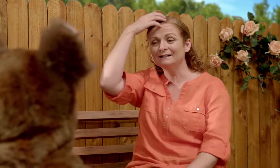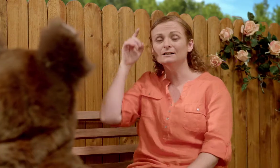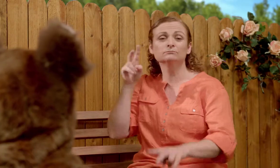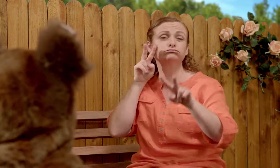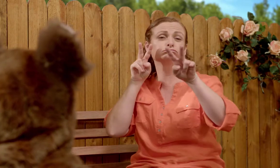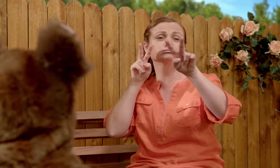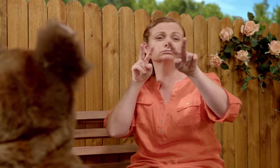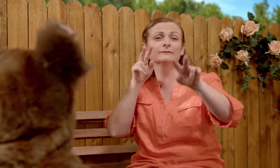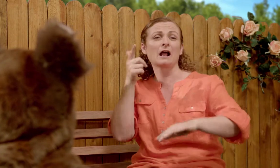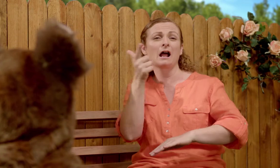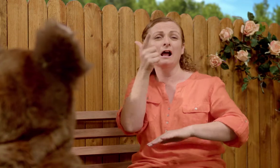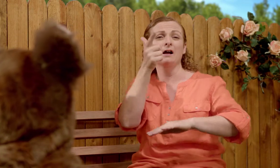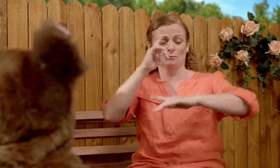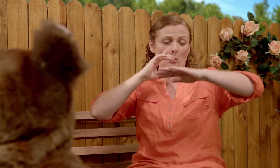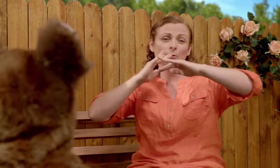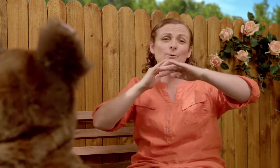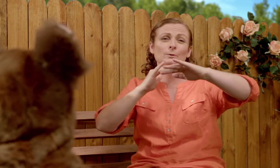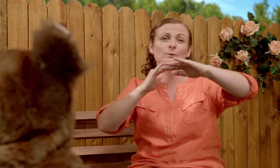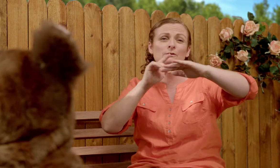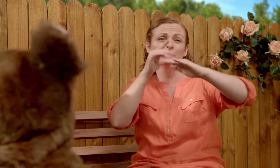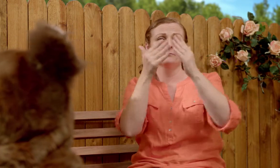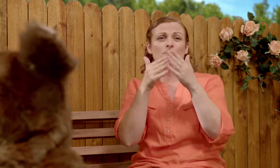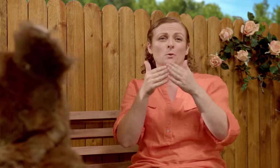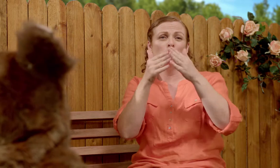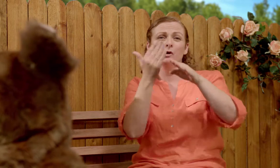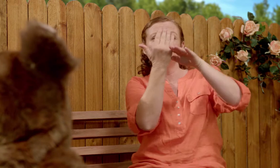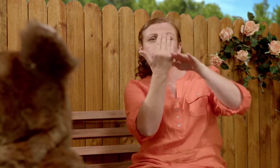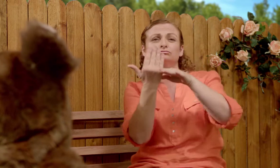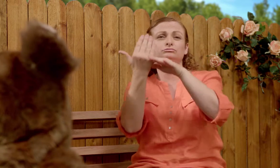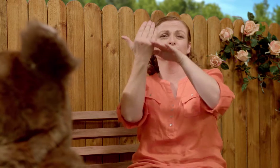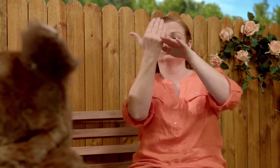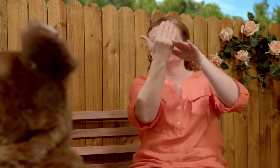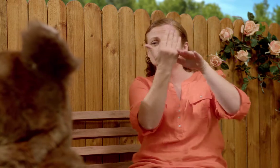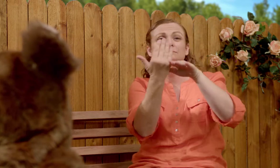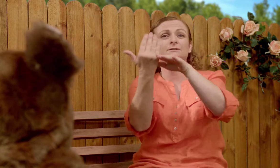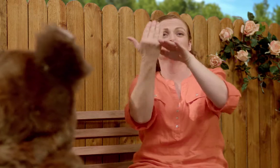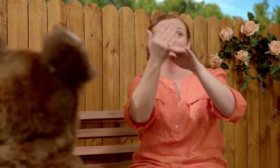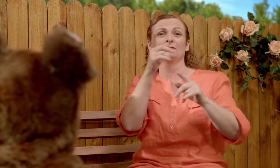And the queen looked out over the sea to the ship sailing away